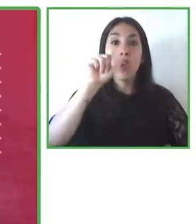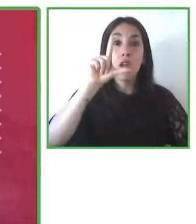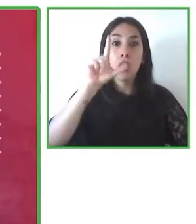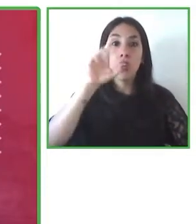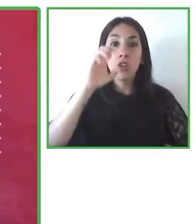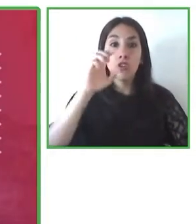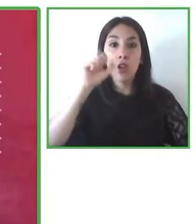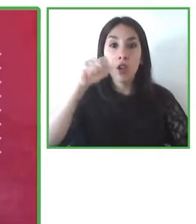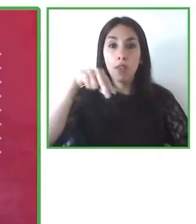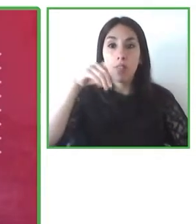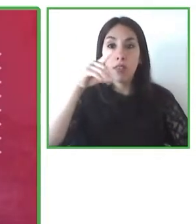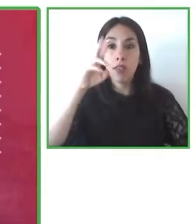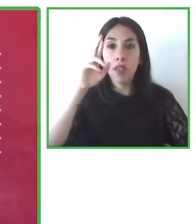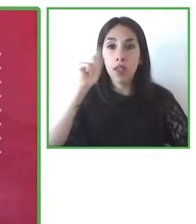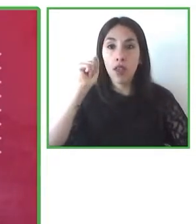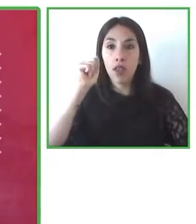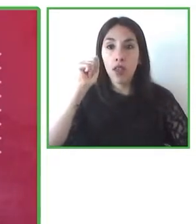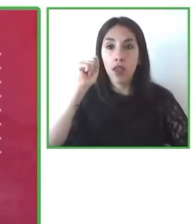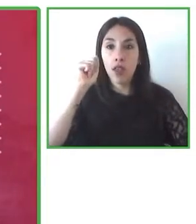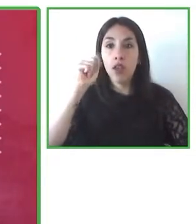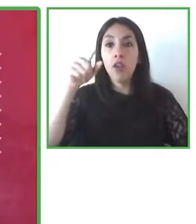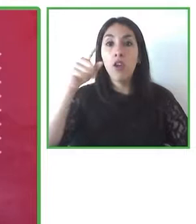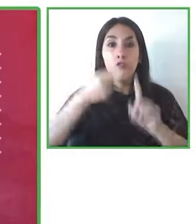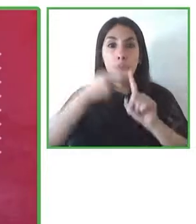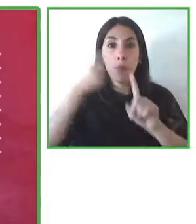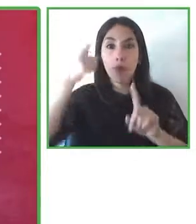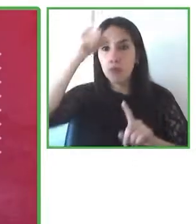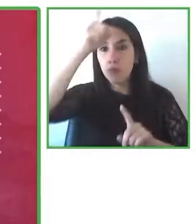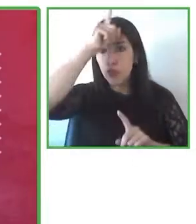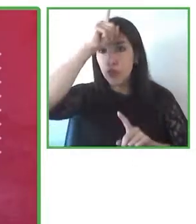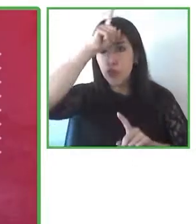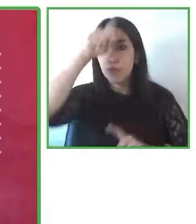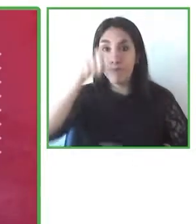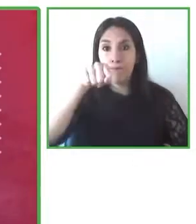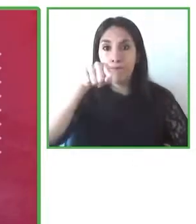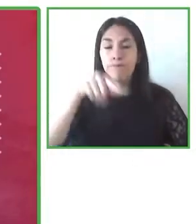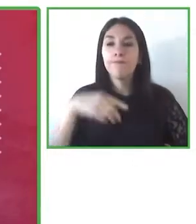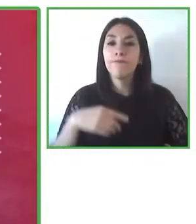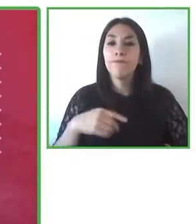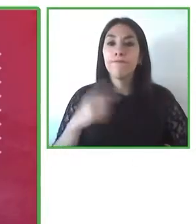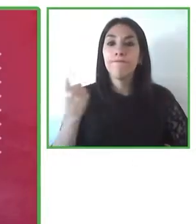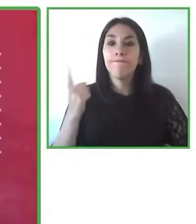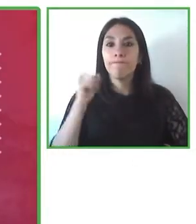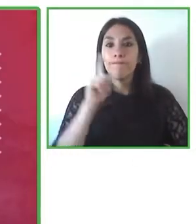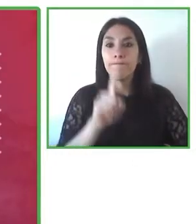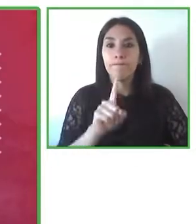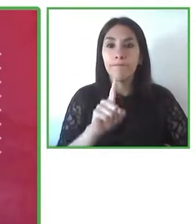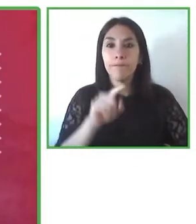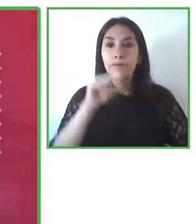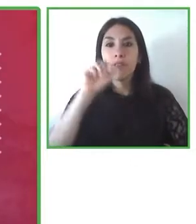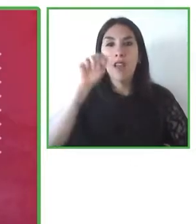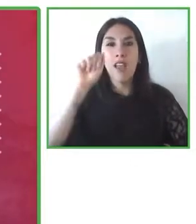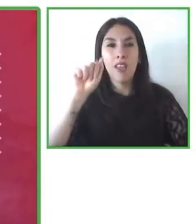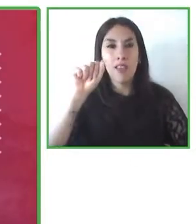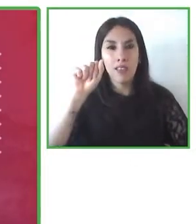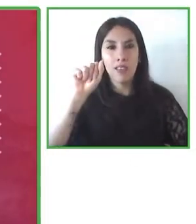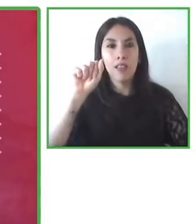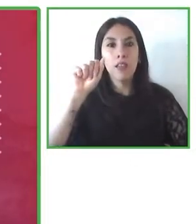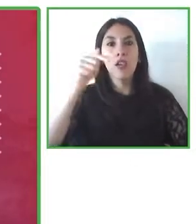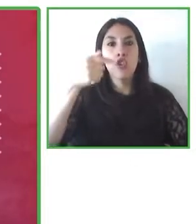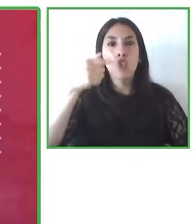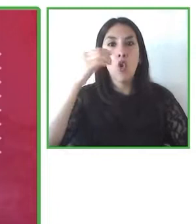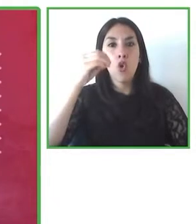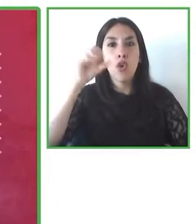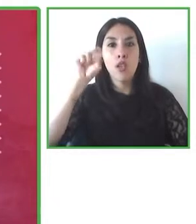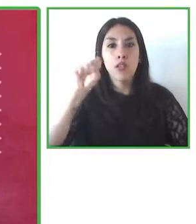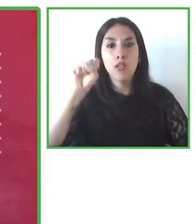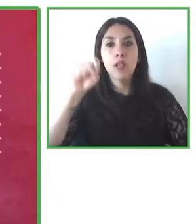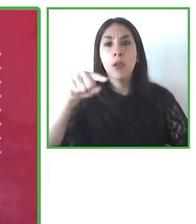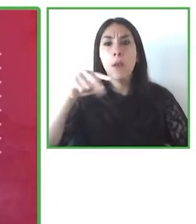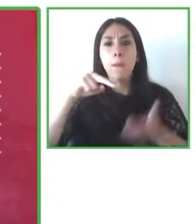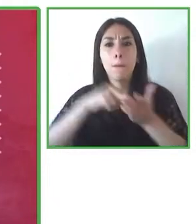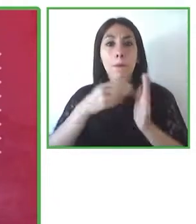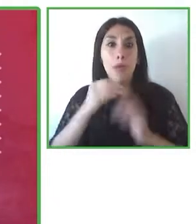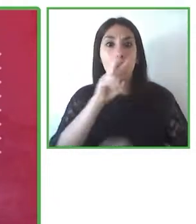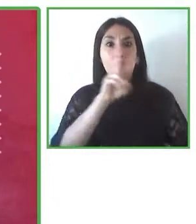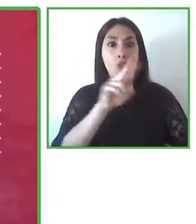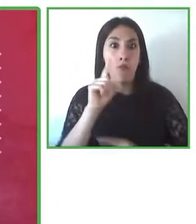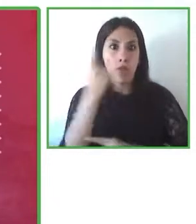she is German and she is part of Atos France from 2018 as a consultant and since 2021